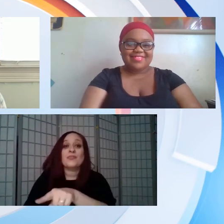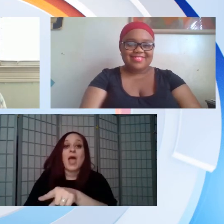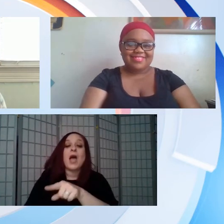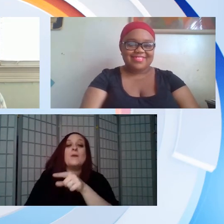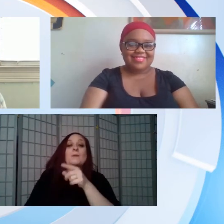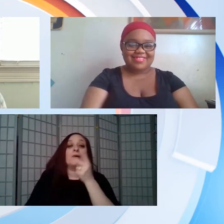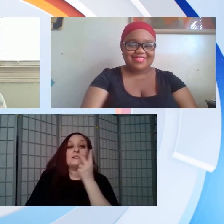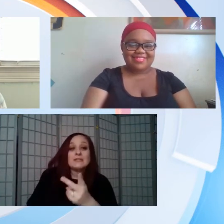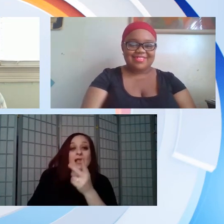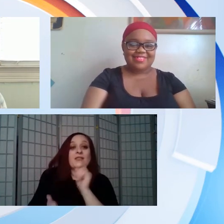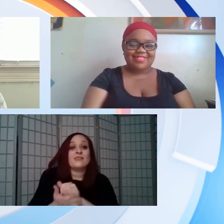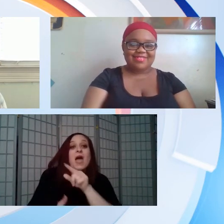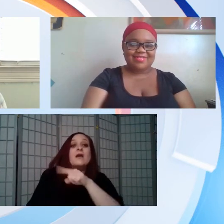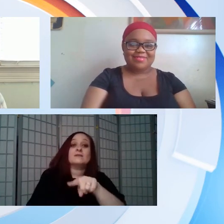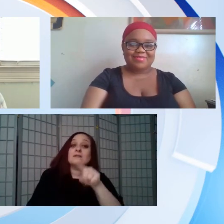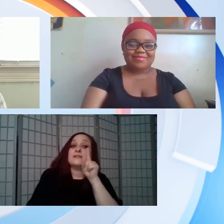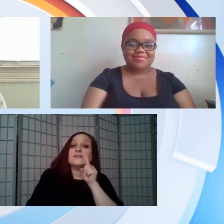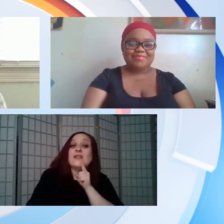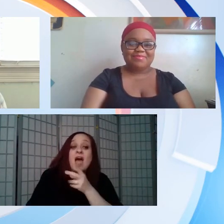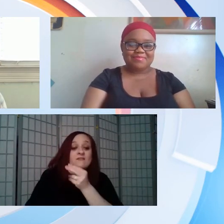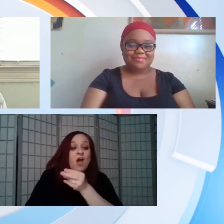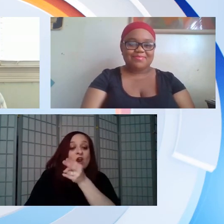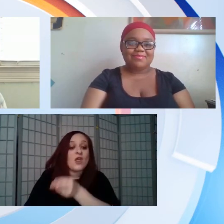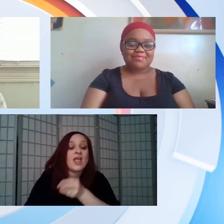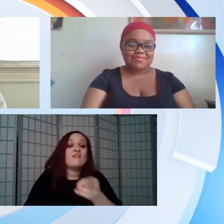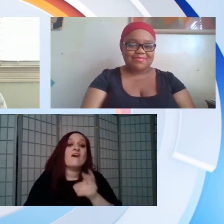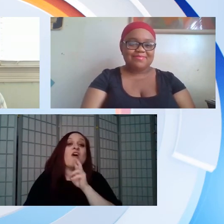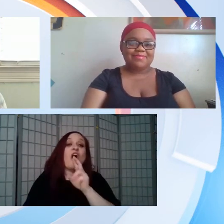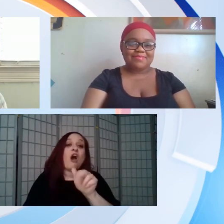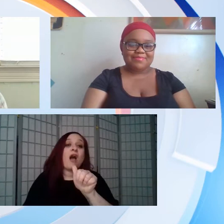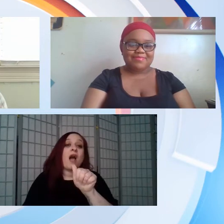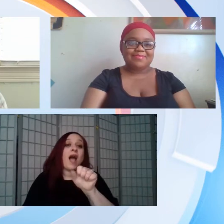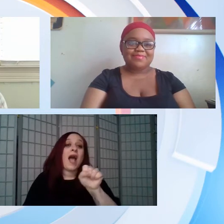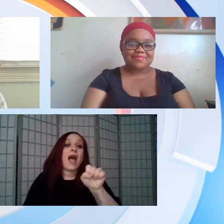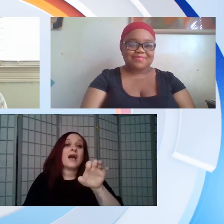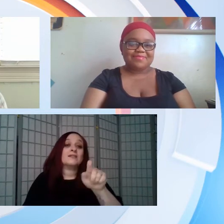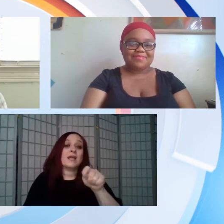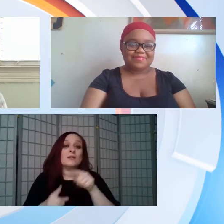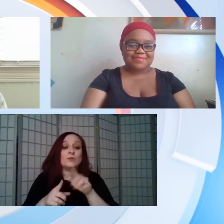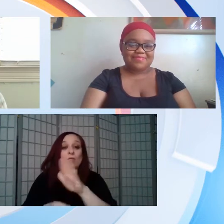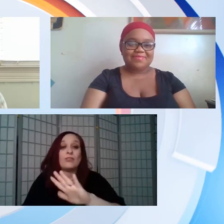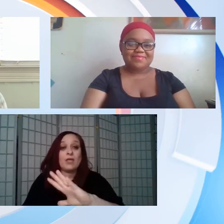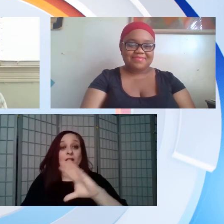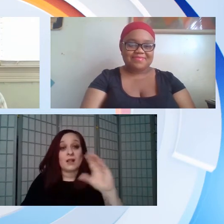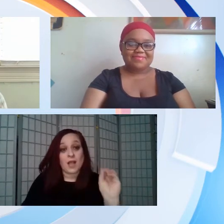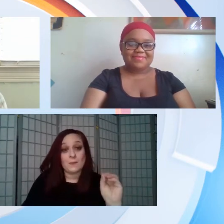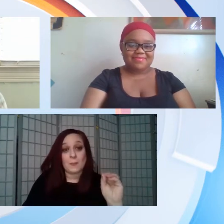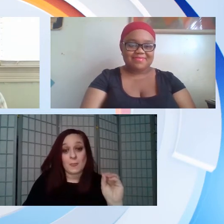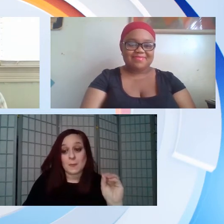in the community we help them to see that deaf and hard of hearing individuals are an asset to